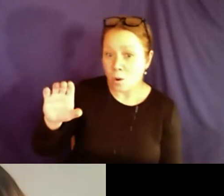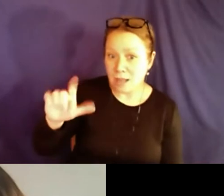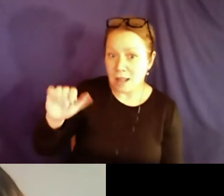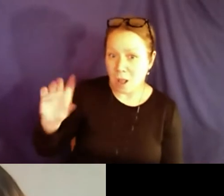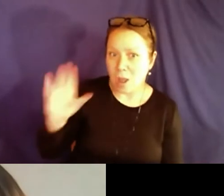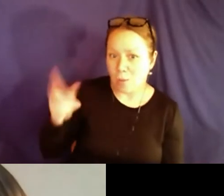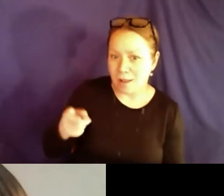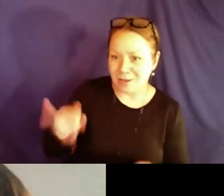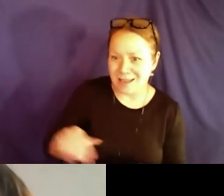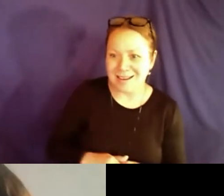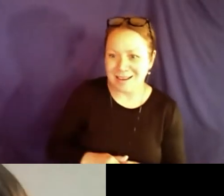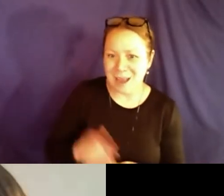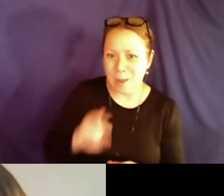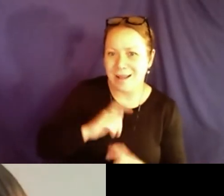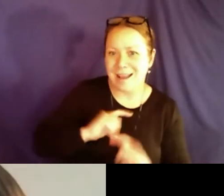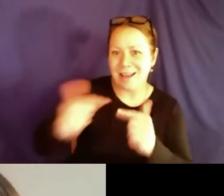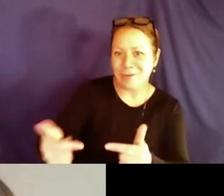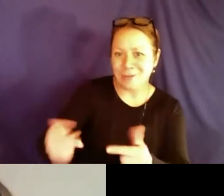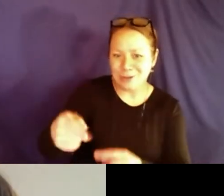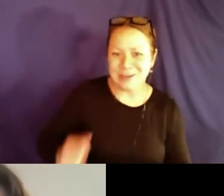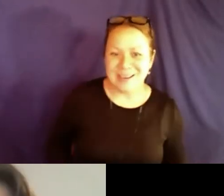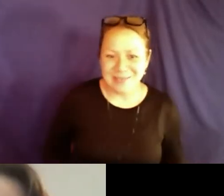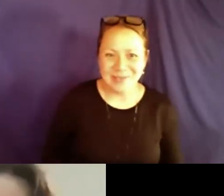advocates. As you can see in the chat box,